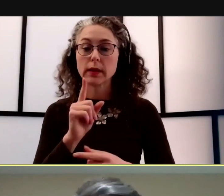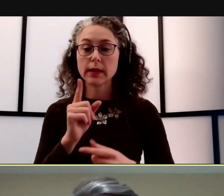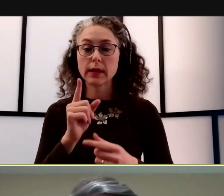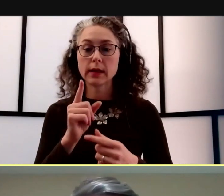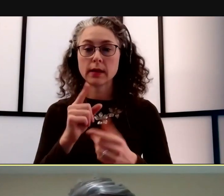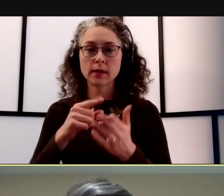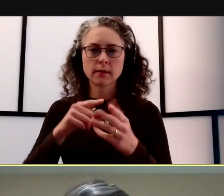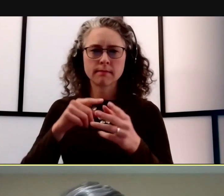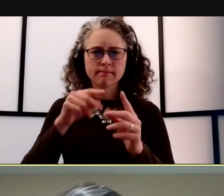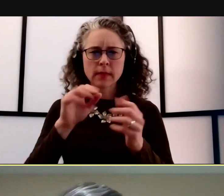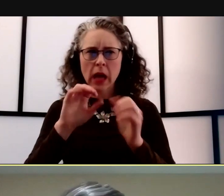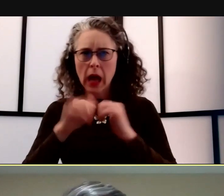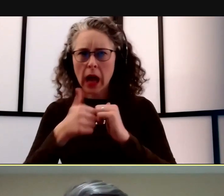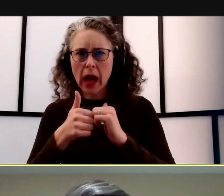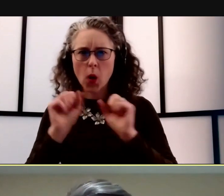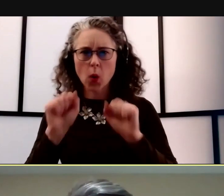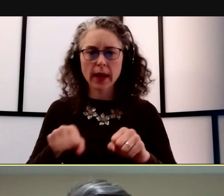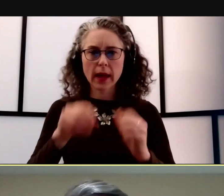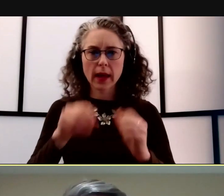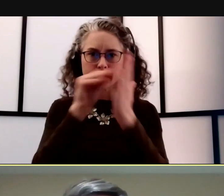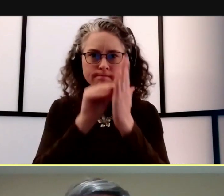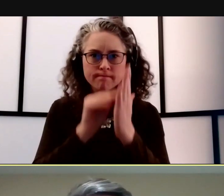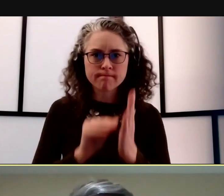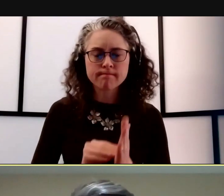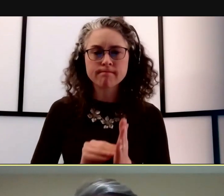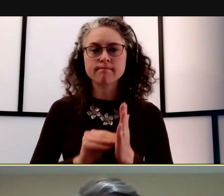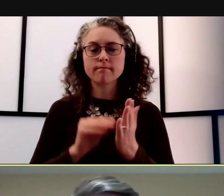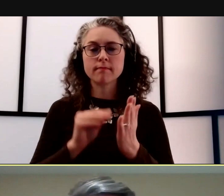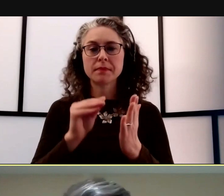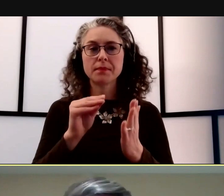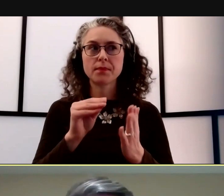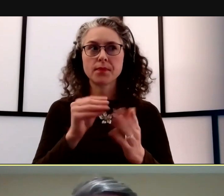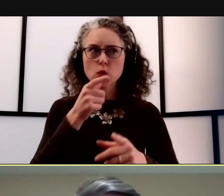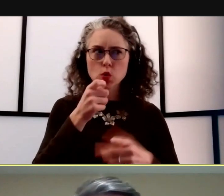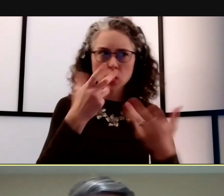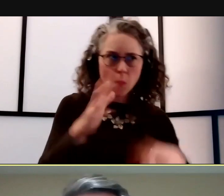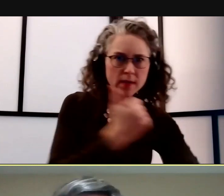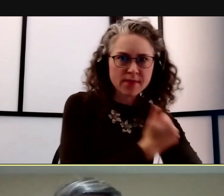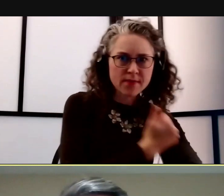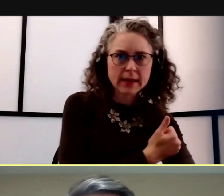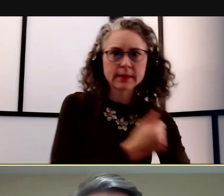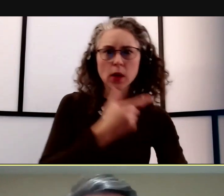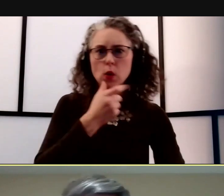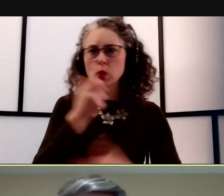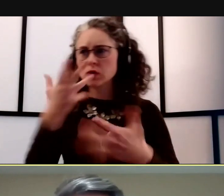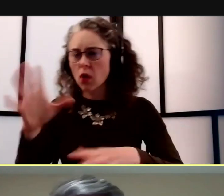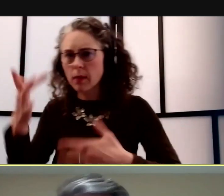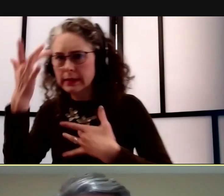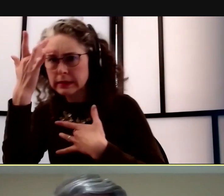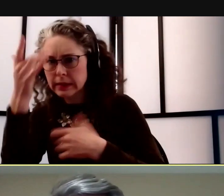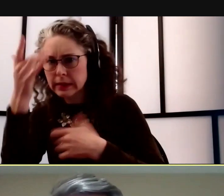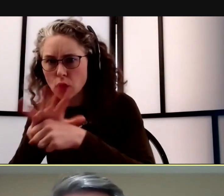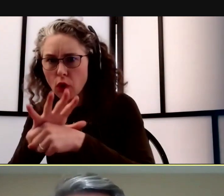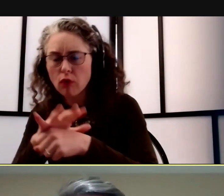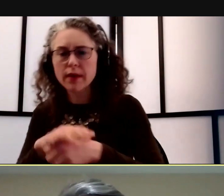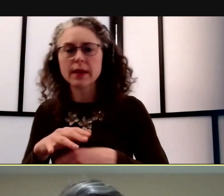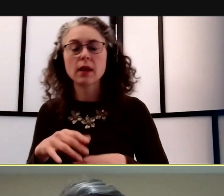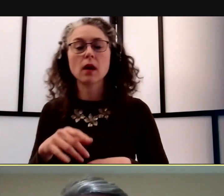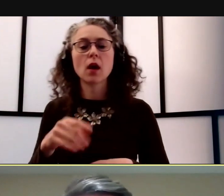and keeping an account for how much, and who's been vaccinated and who's had a prior infection. I saw a very excellent question in the chat